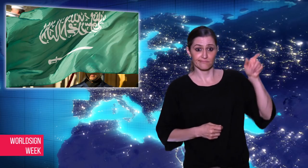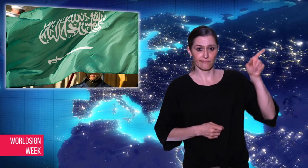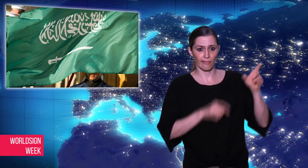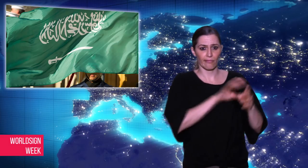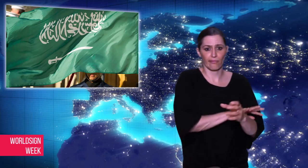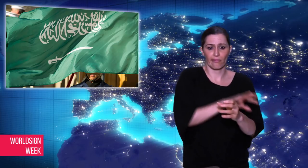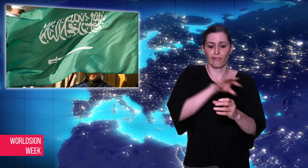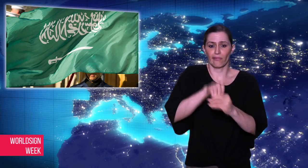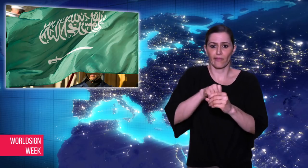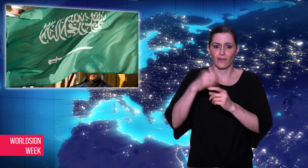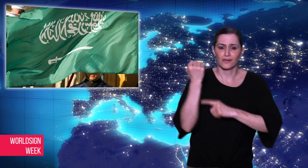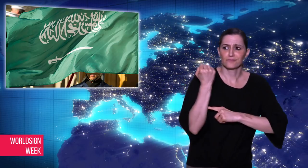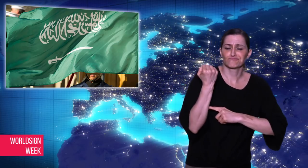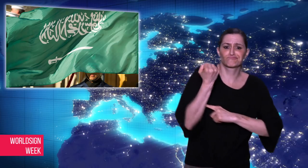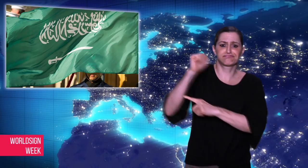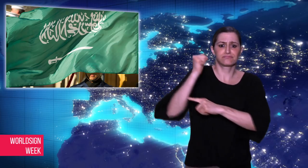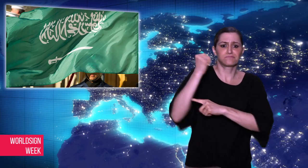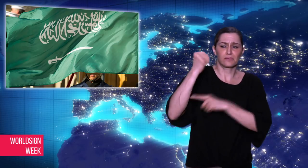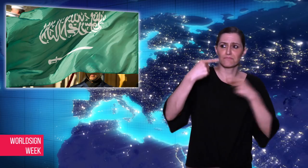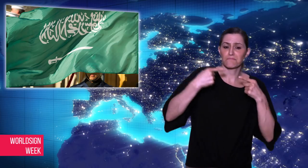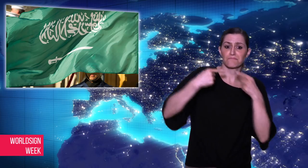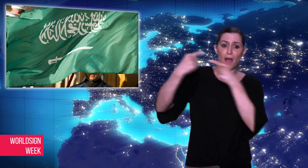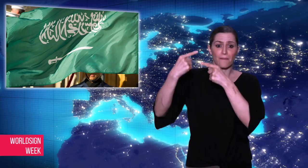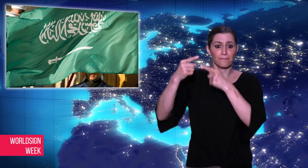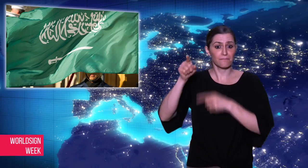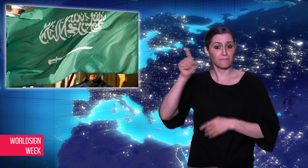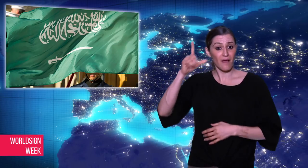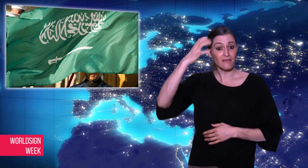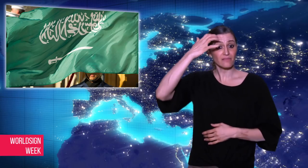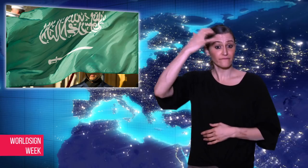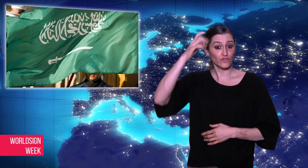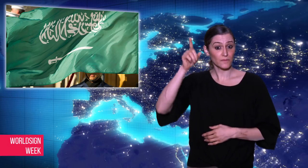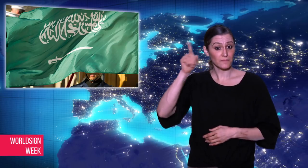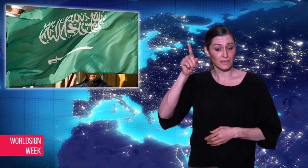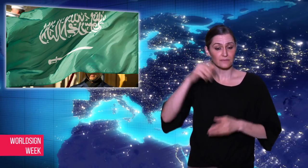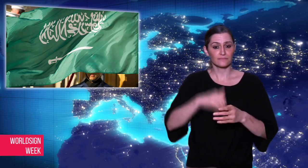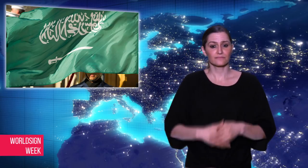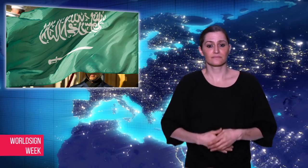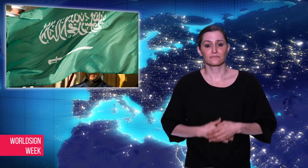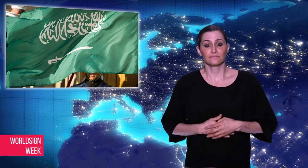anti-government protests.